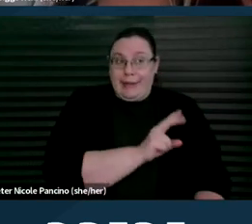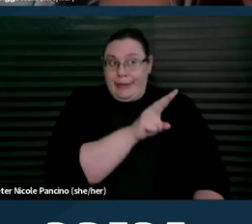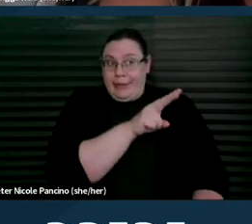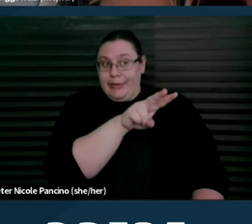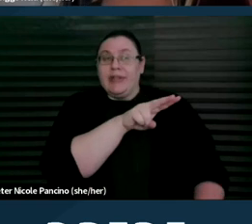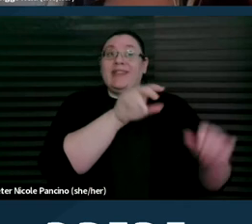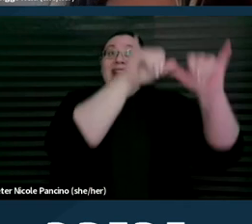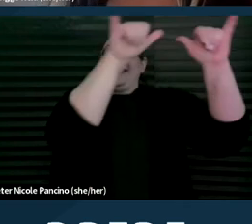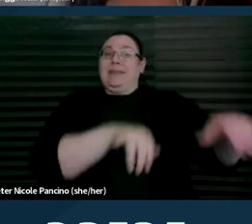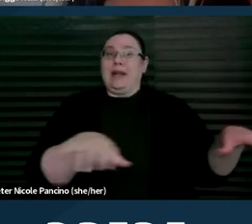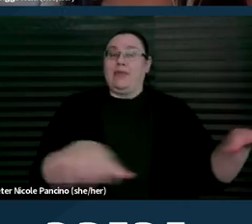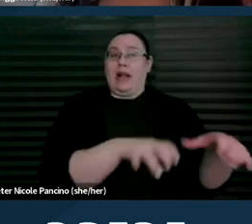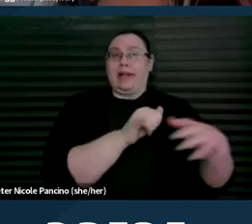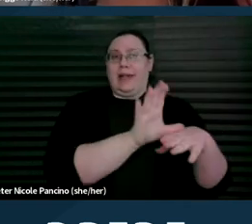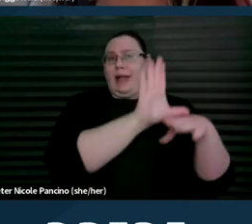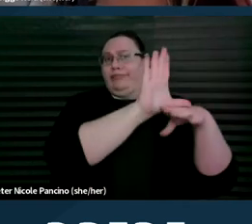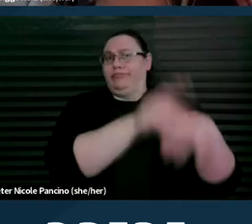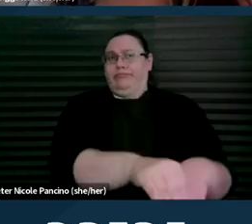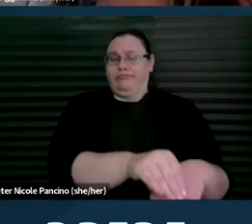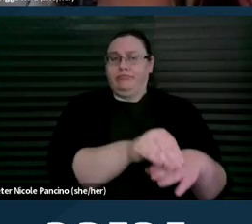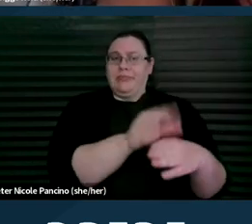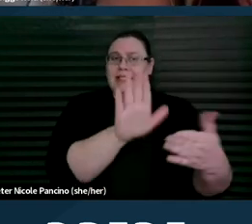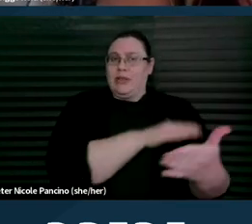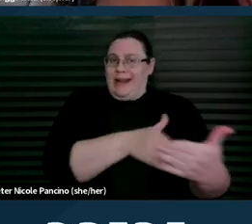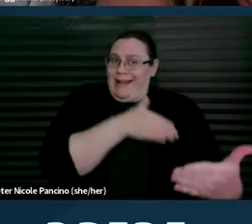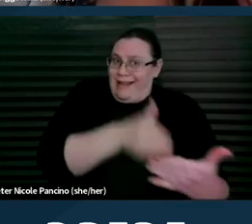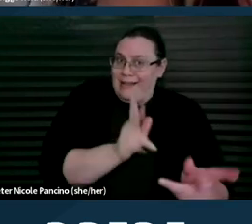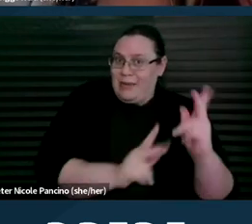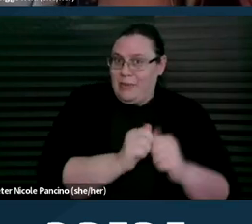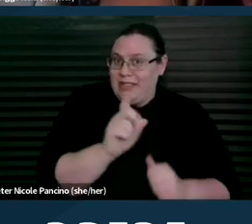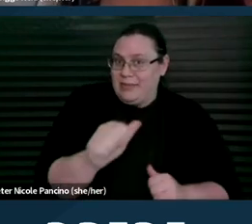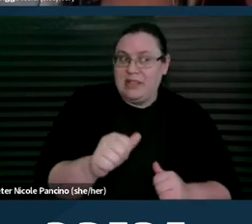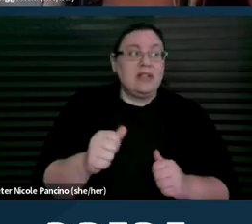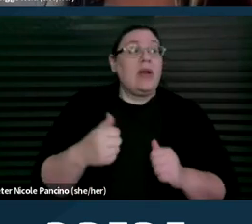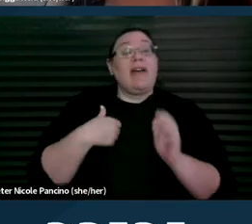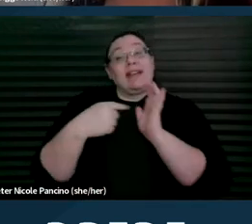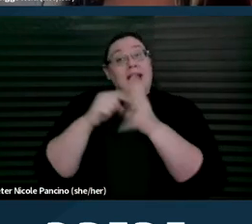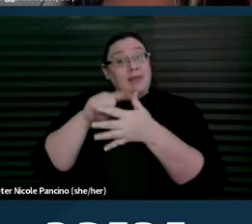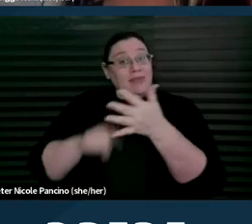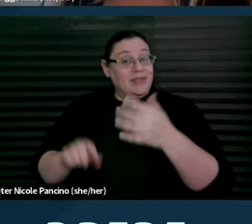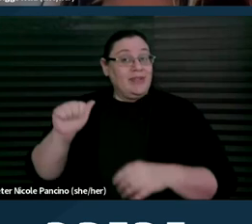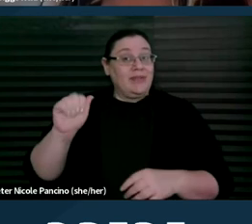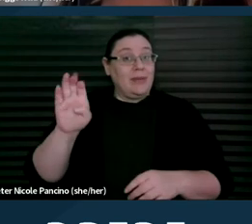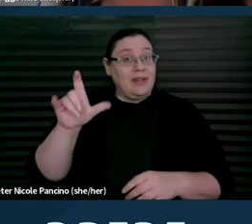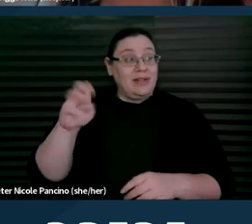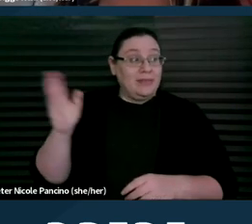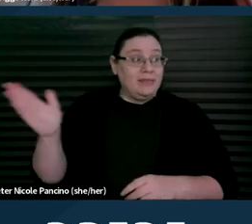that disadvantage or discriminate against people with disabilities. So some examples of ableism are attitudinal ableism.